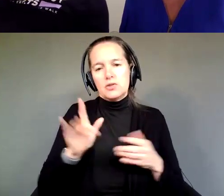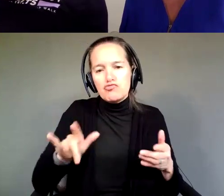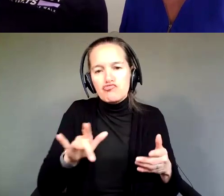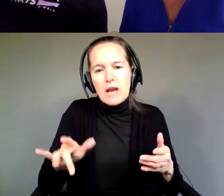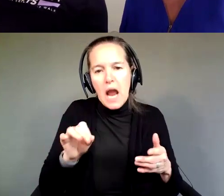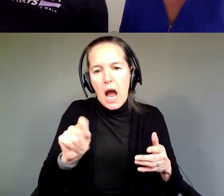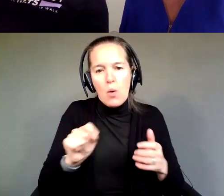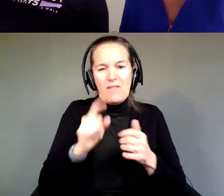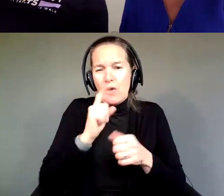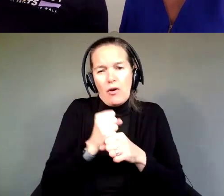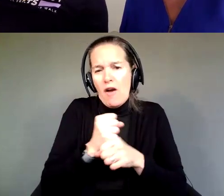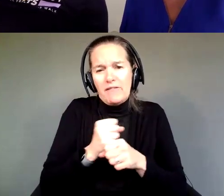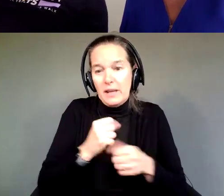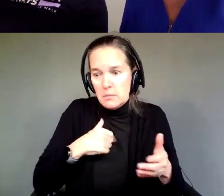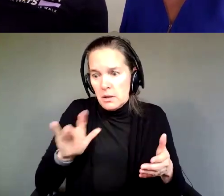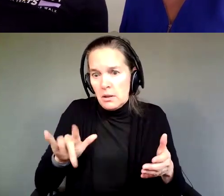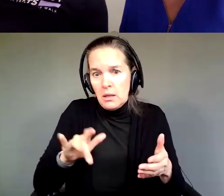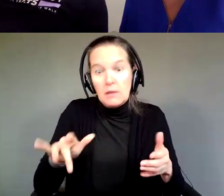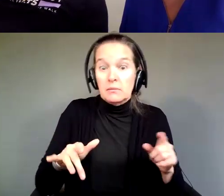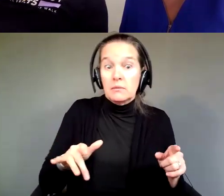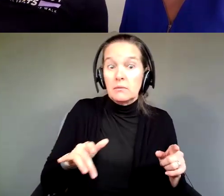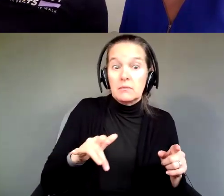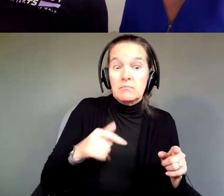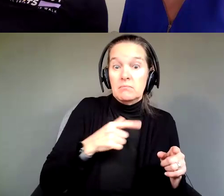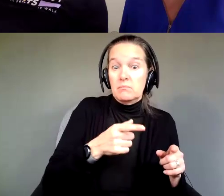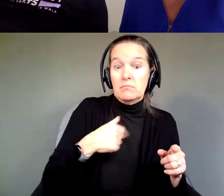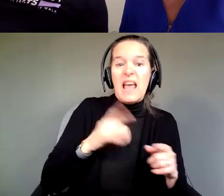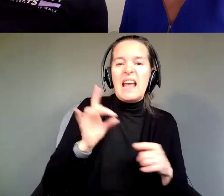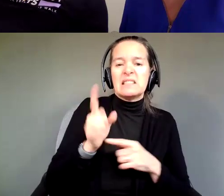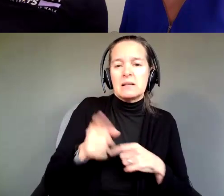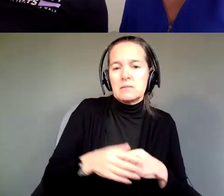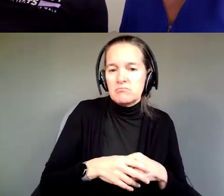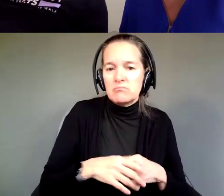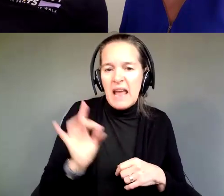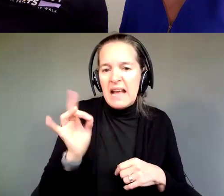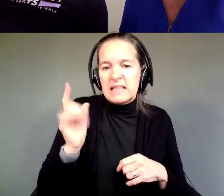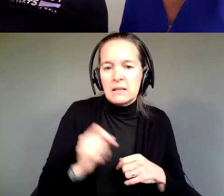I don't know how to do it. Me, minutes. Seconds! He's just, he's good at technology.